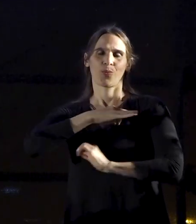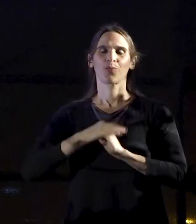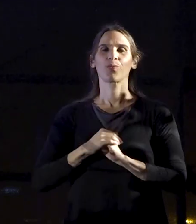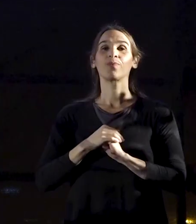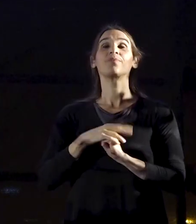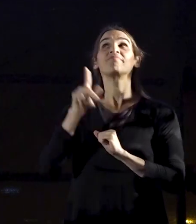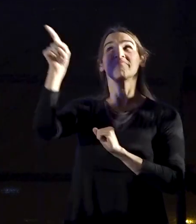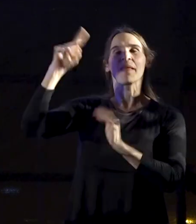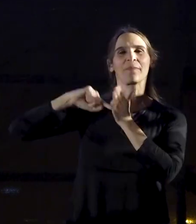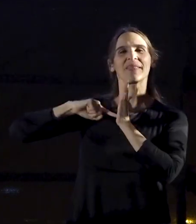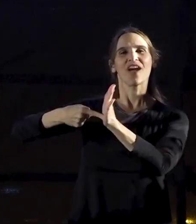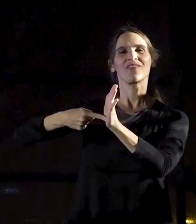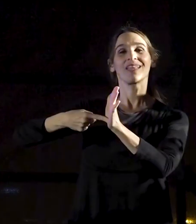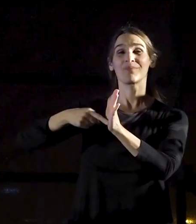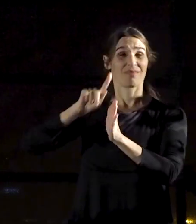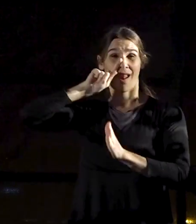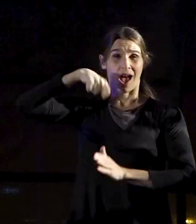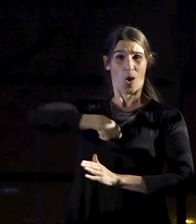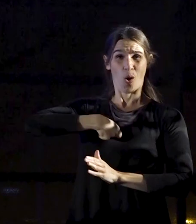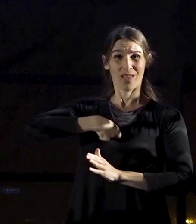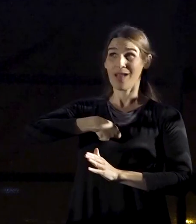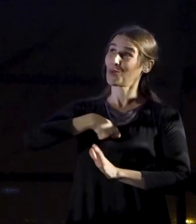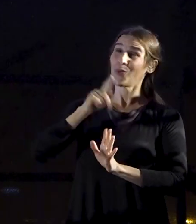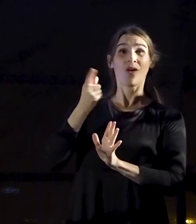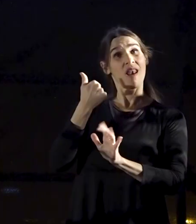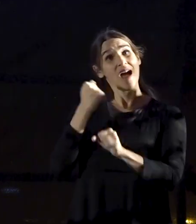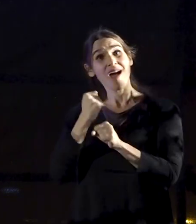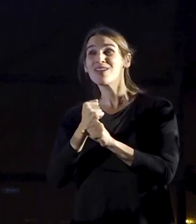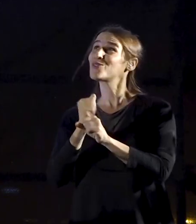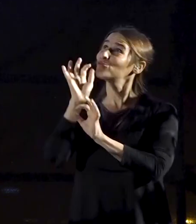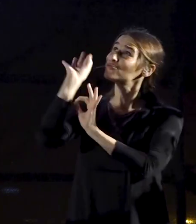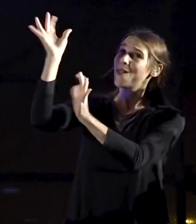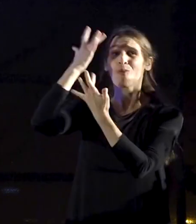You’re planning to force us to serve the nation and give yourselves an exemption.